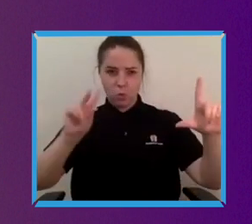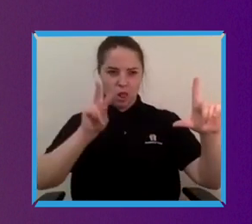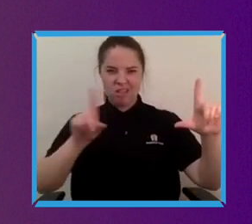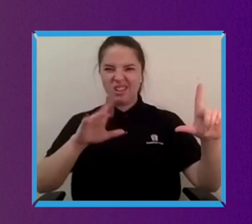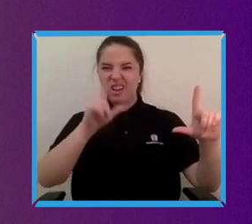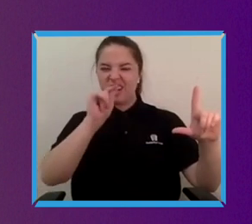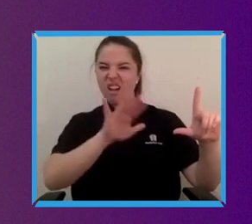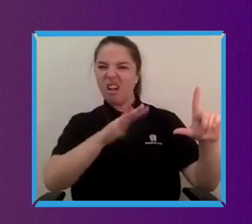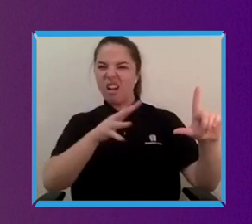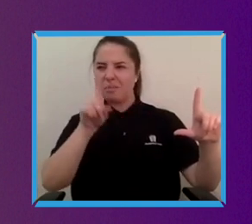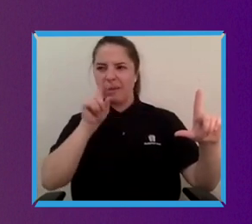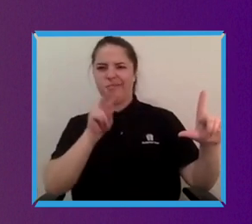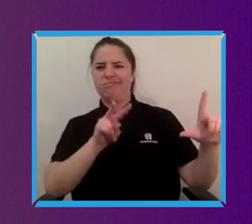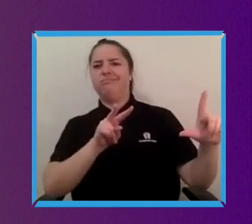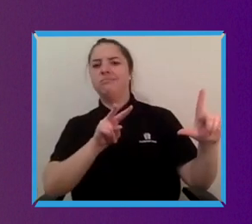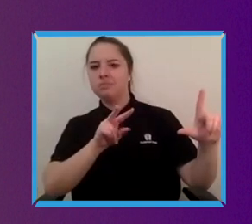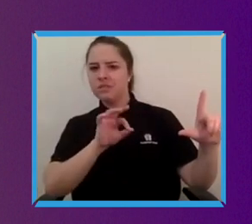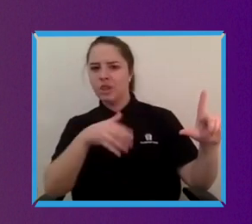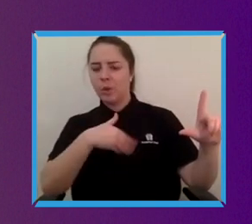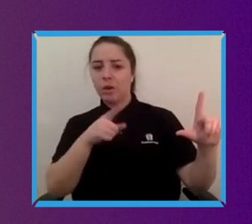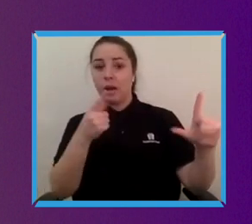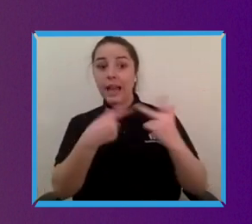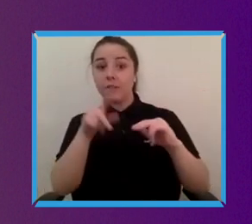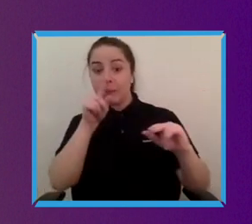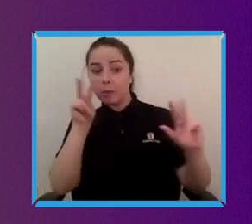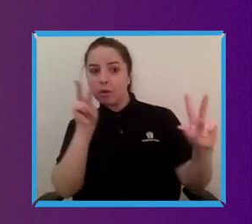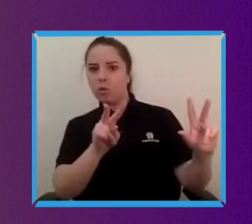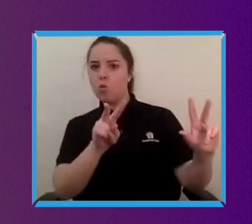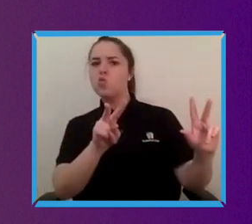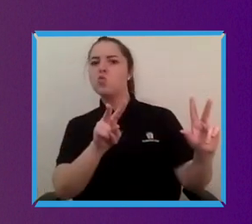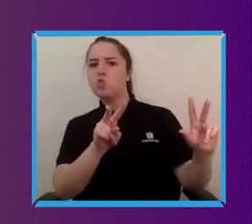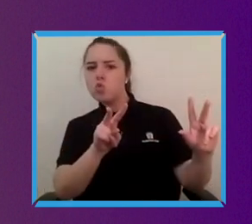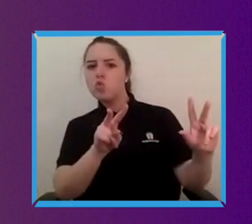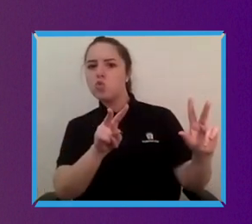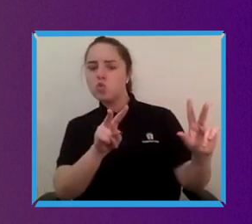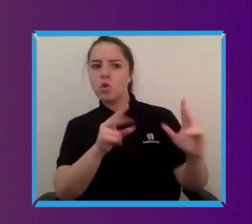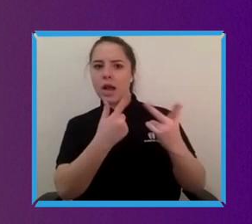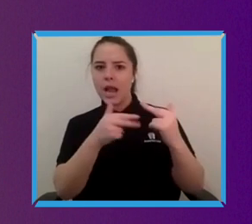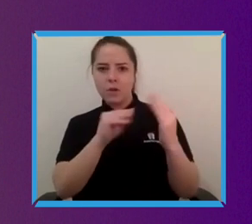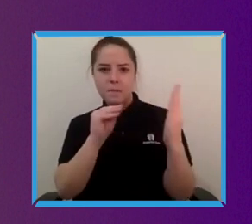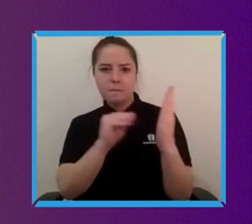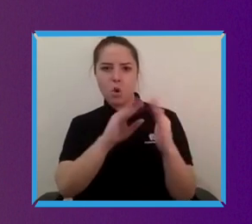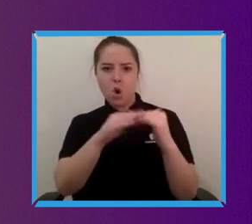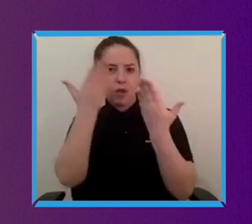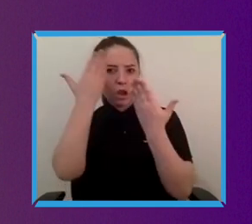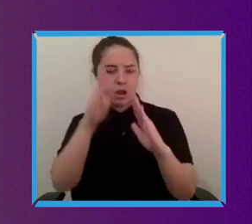members who were just again helping make sure that every listing was crafted to perfection as possible.